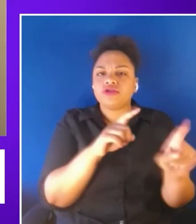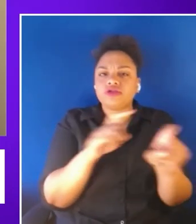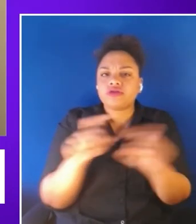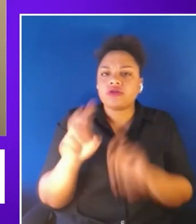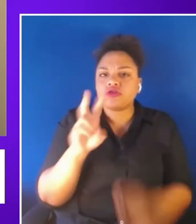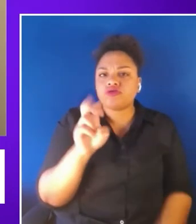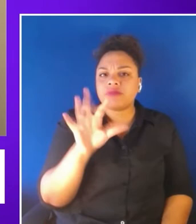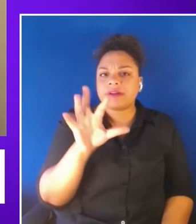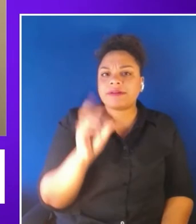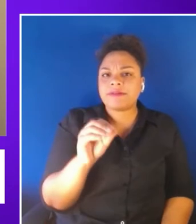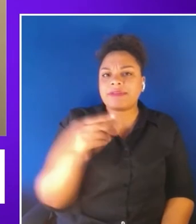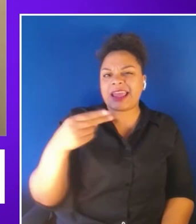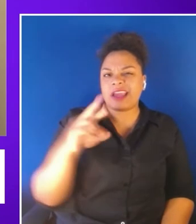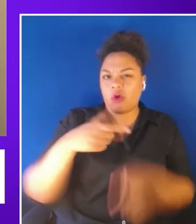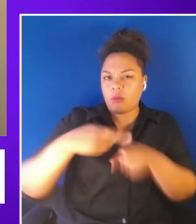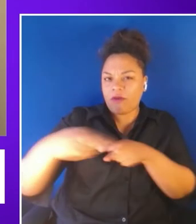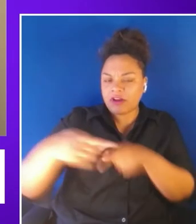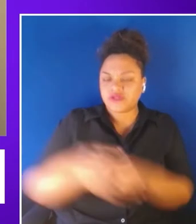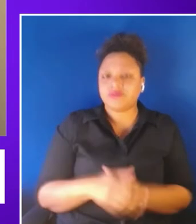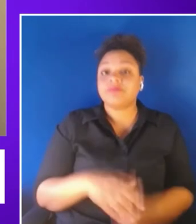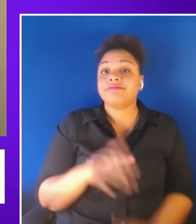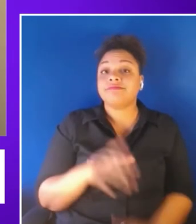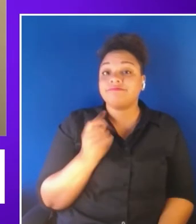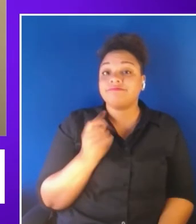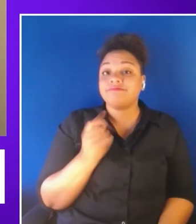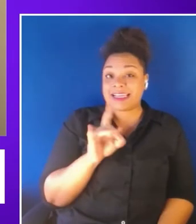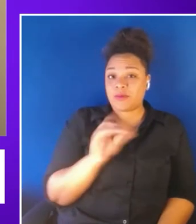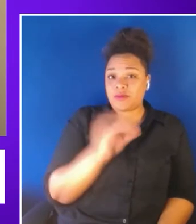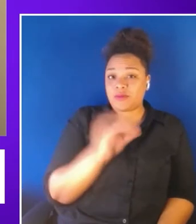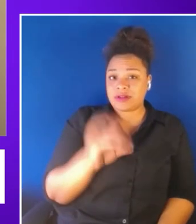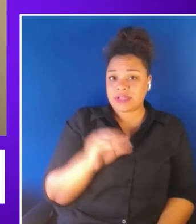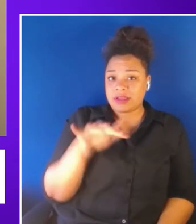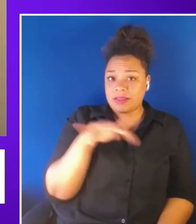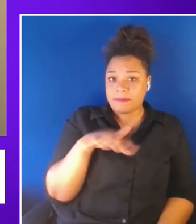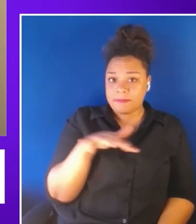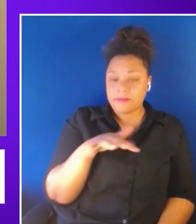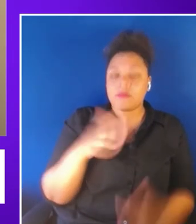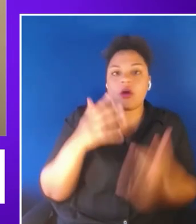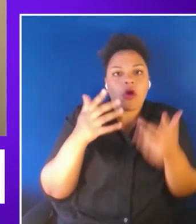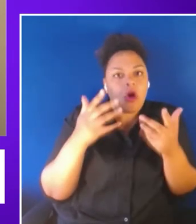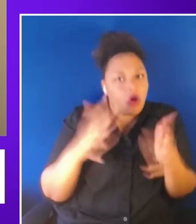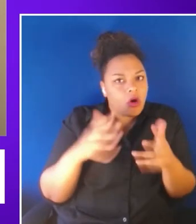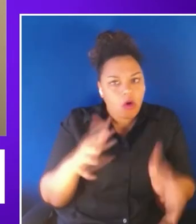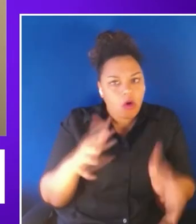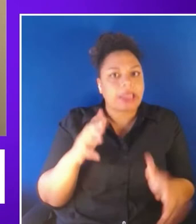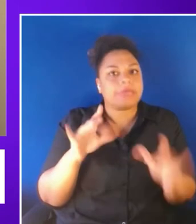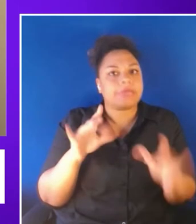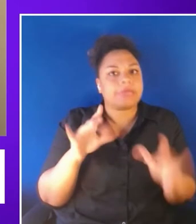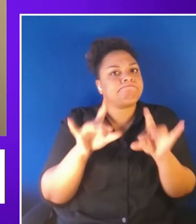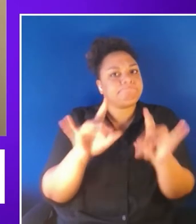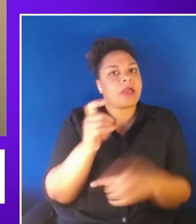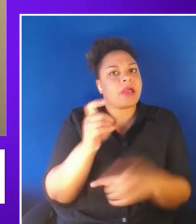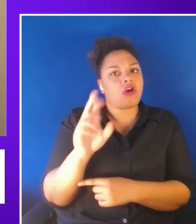and found that 81 of HR professionals have already widely adopted XR for learning and development